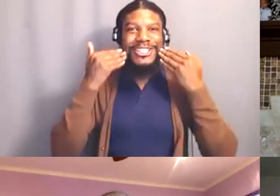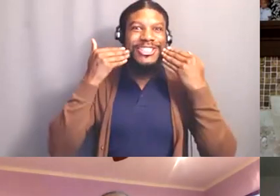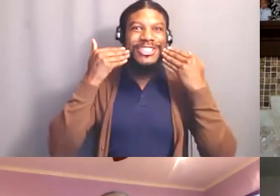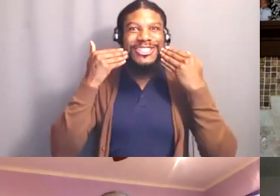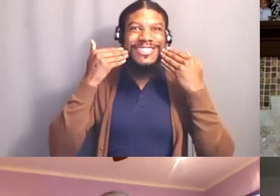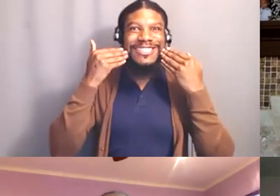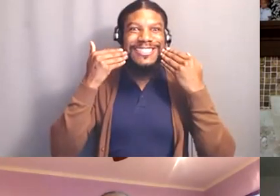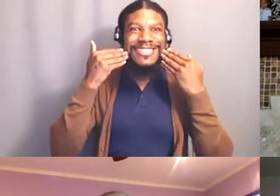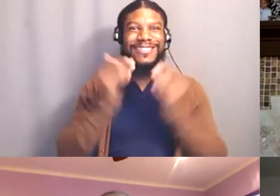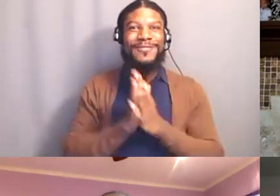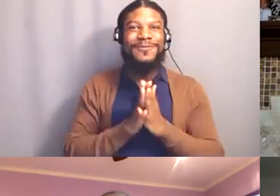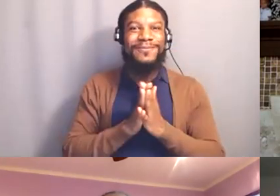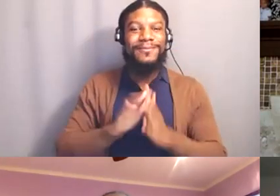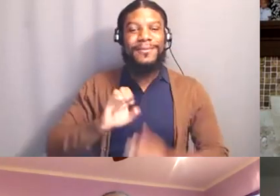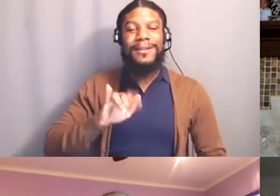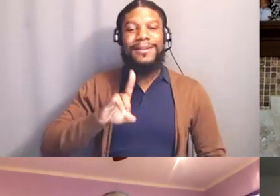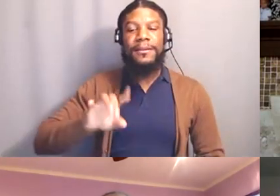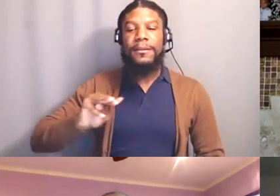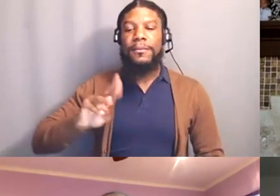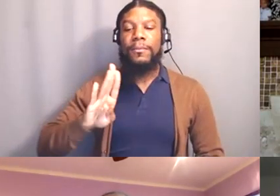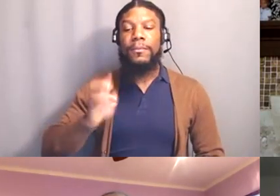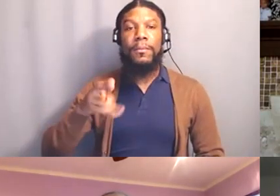so Eid Mubarak for everyone who observes.